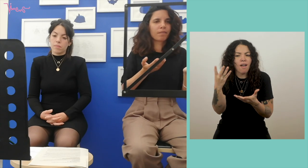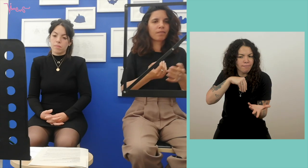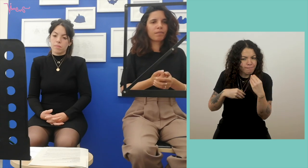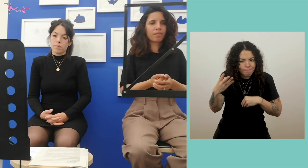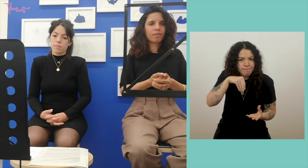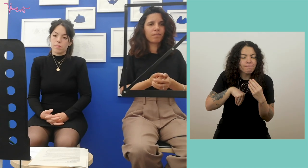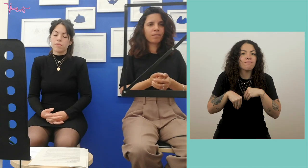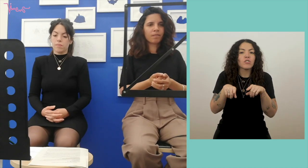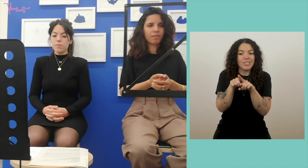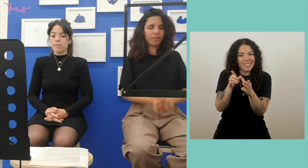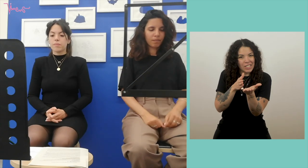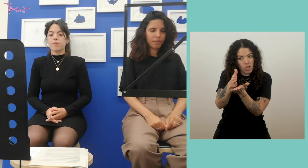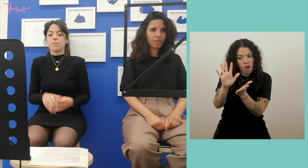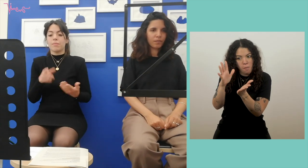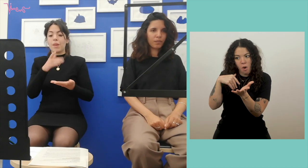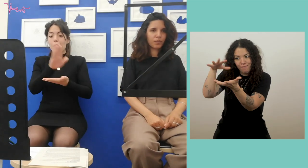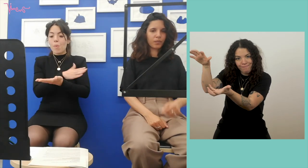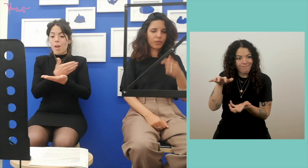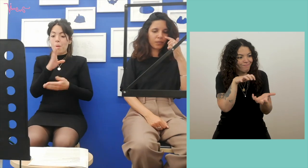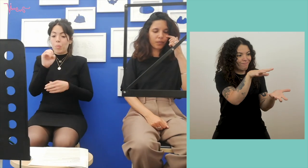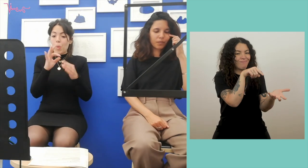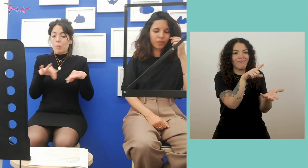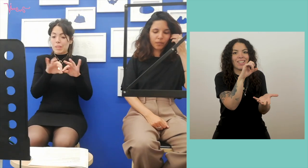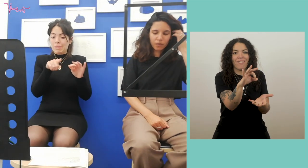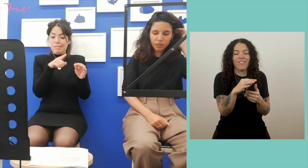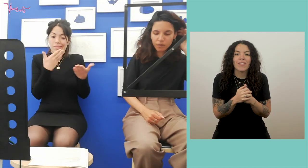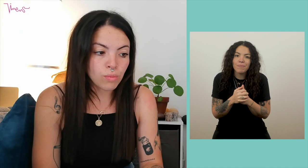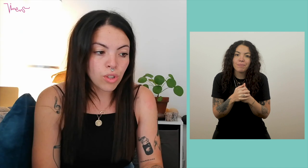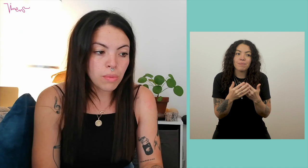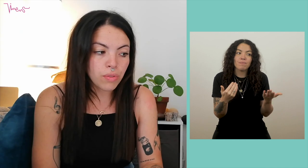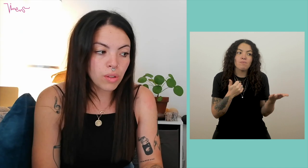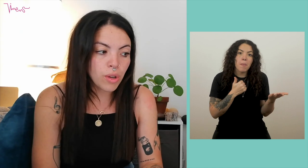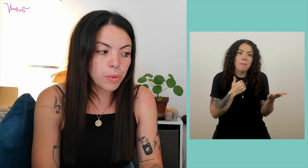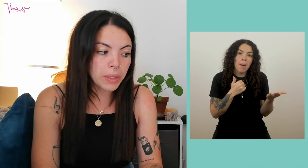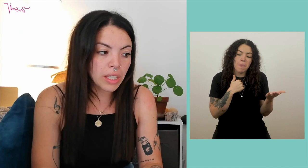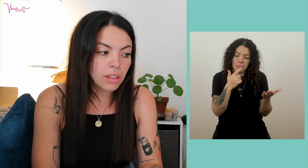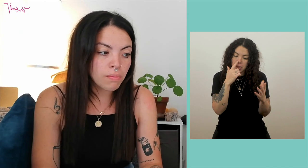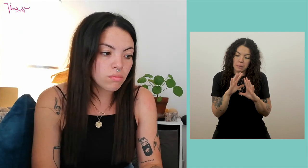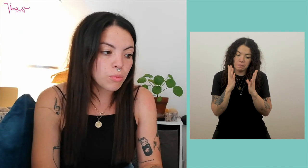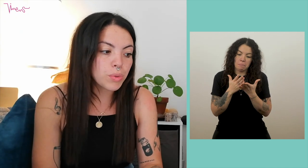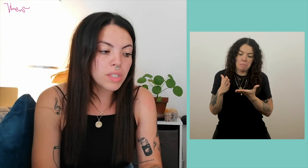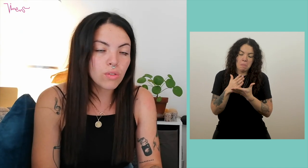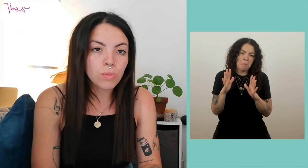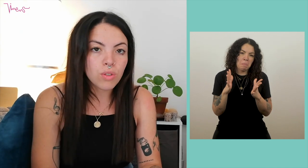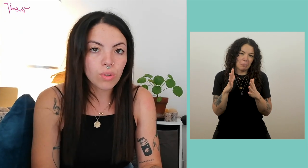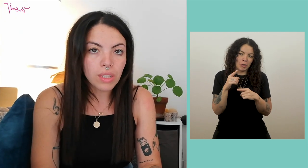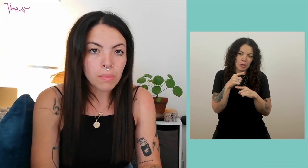and to be able to convey the meaning in sign language. It took me about half a day.